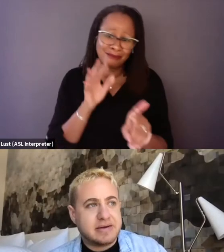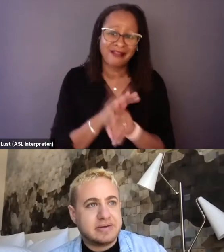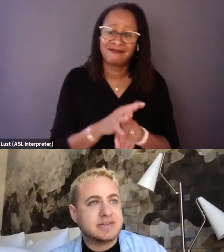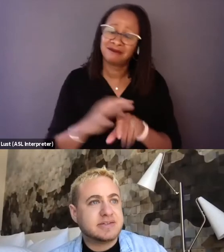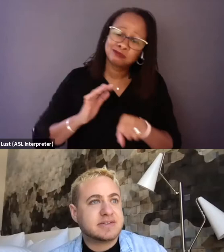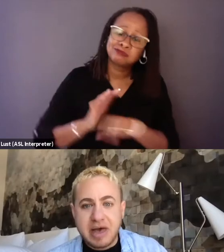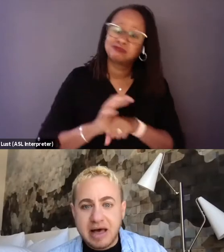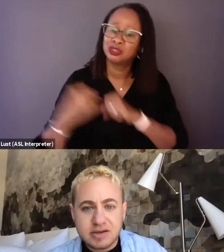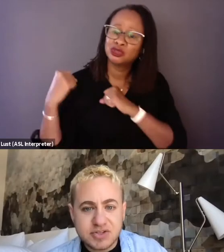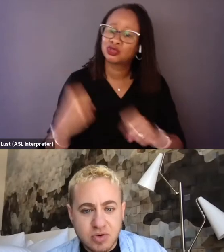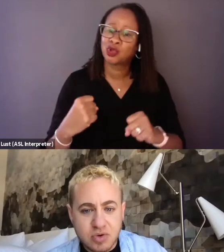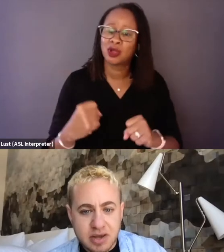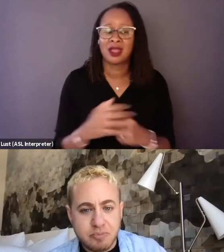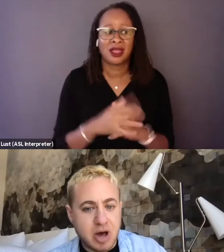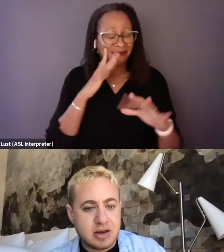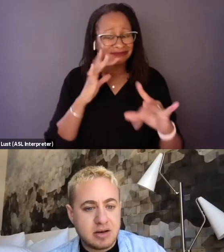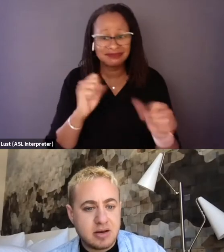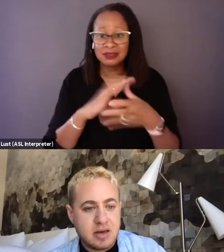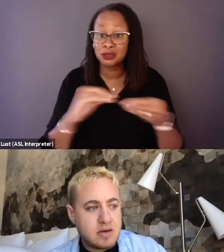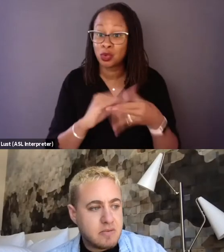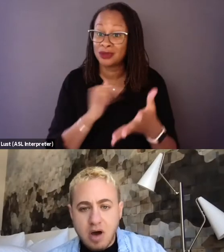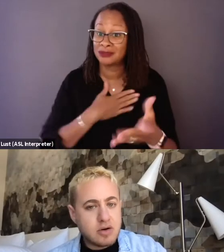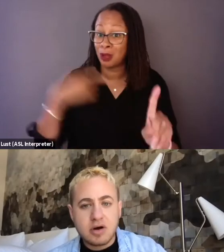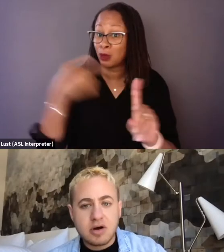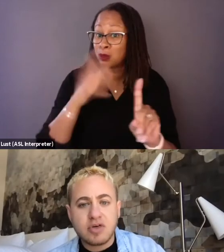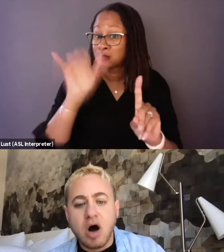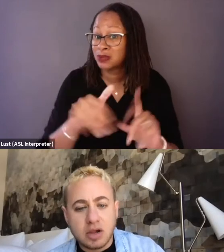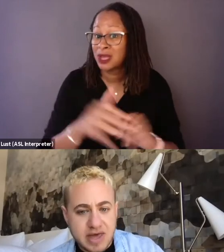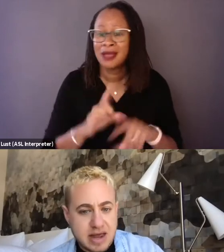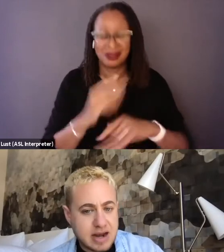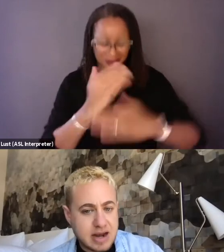and a compelling story, but underneath all of that,